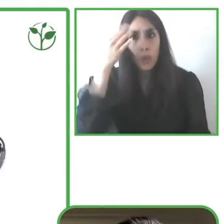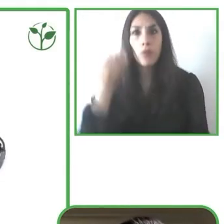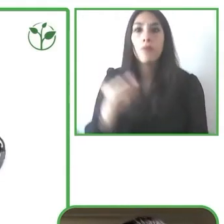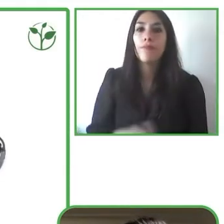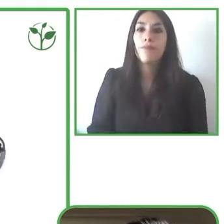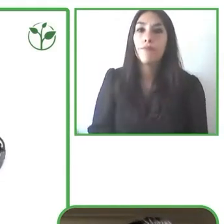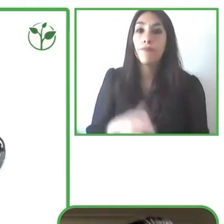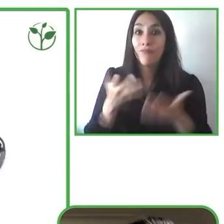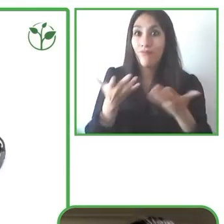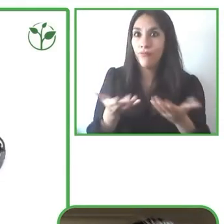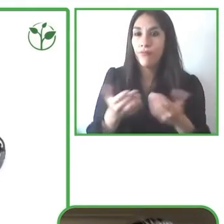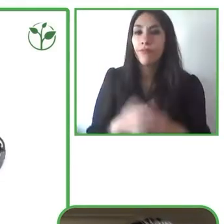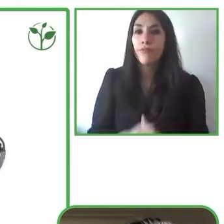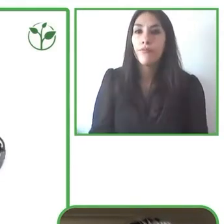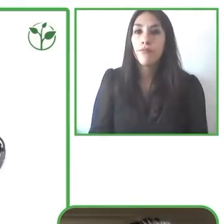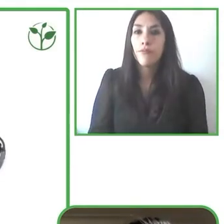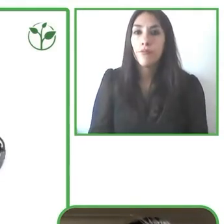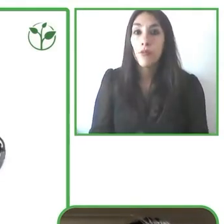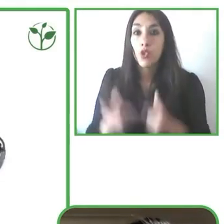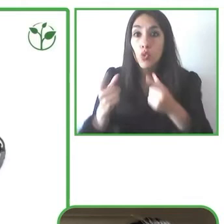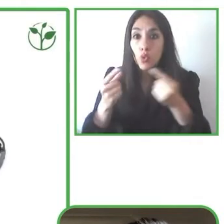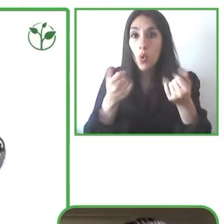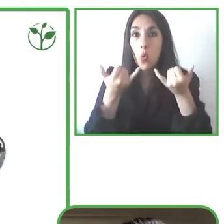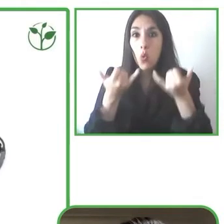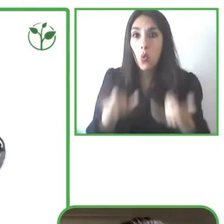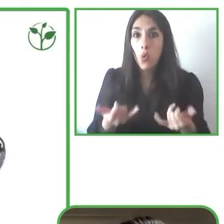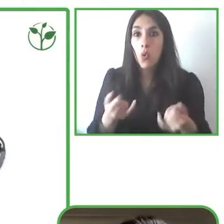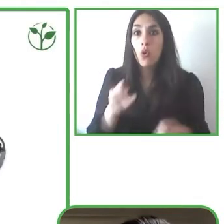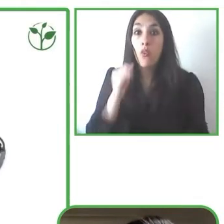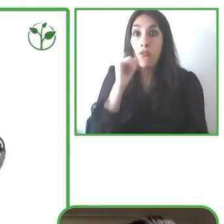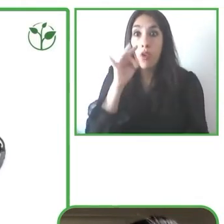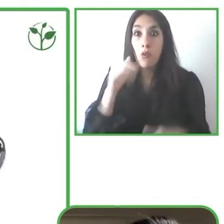cannot use their joystick control with their own hands so what happens is that